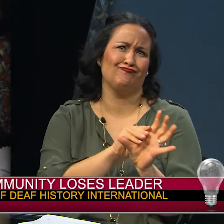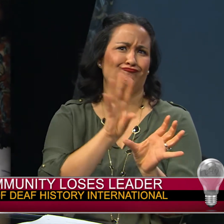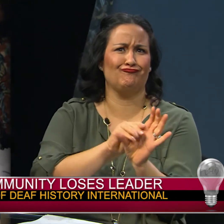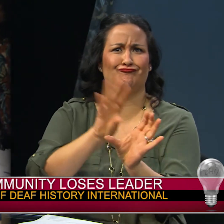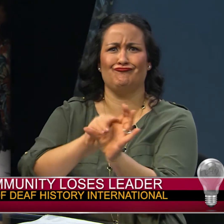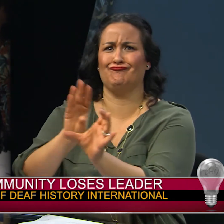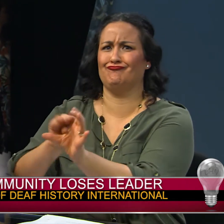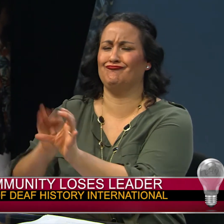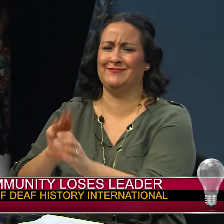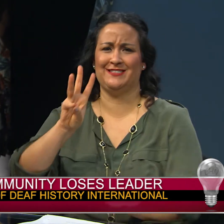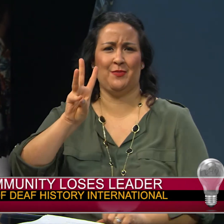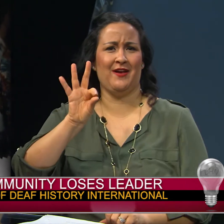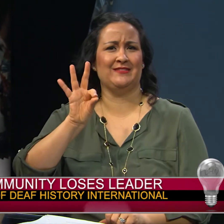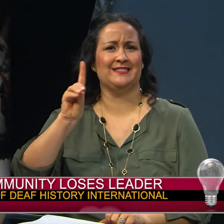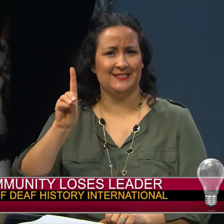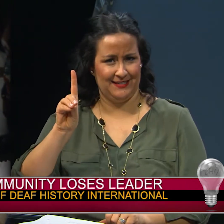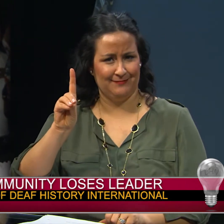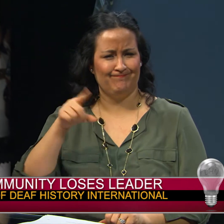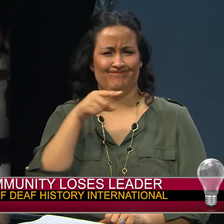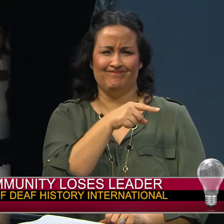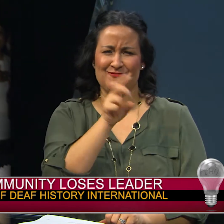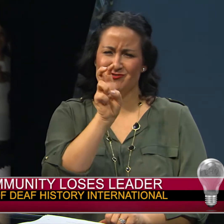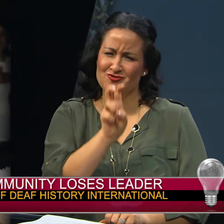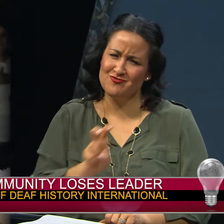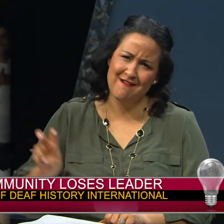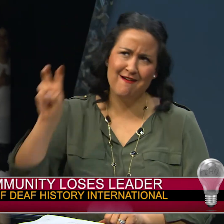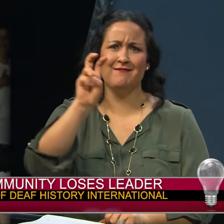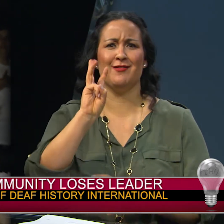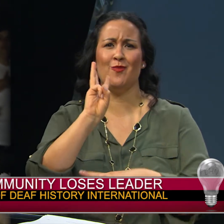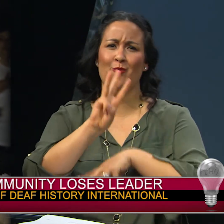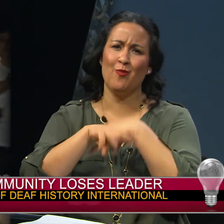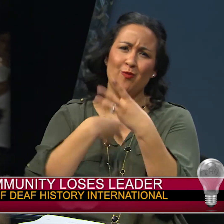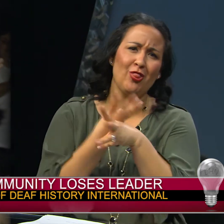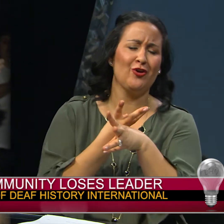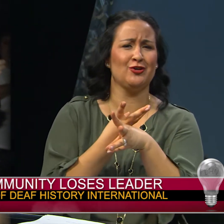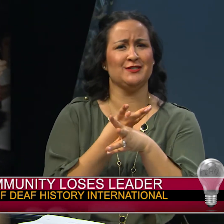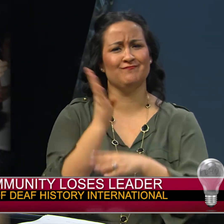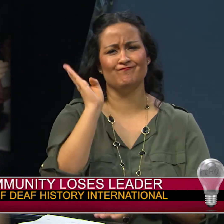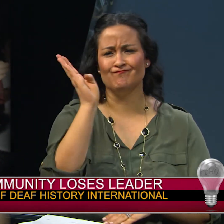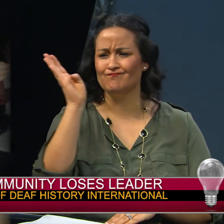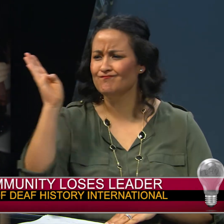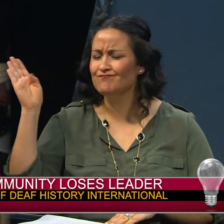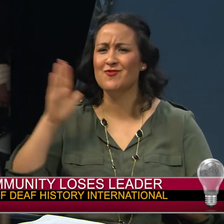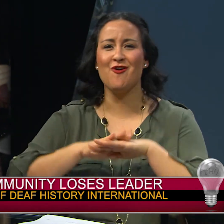in the World Federation for the Deaf. He traveled the world and lectured on Deaf history.